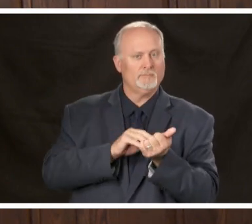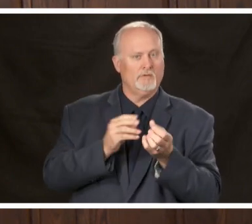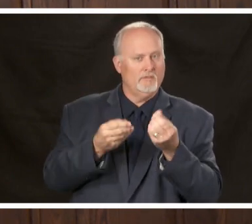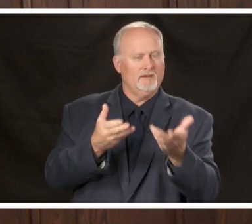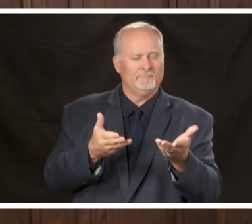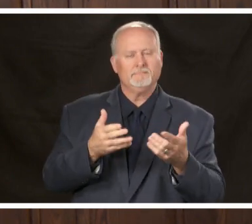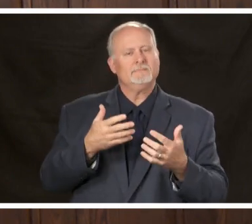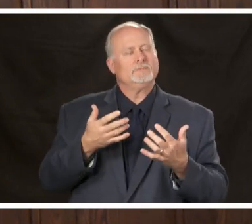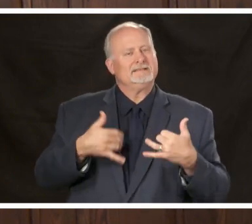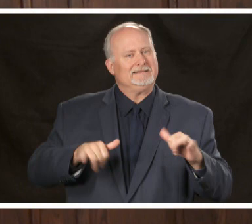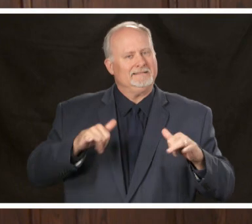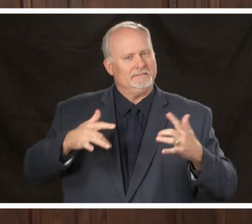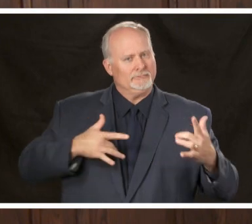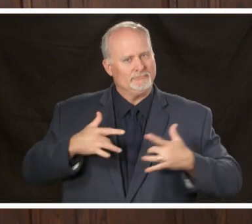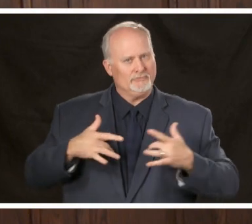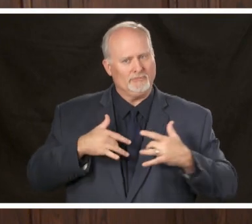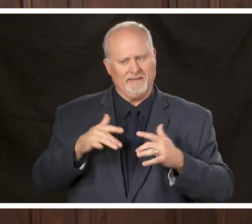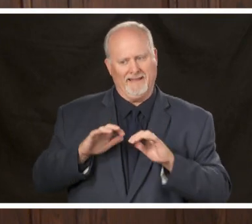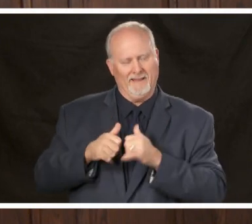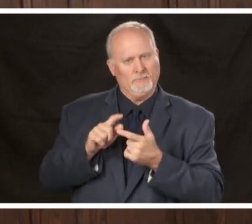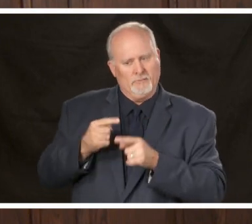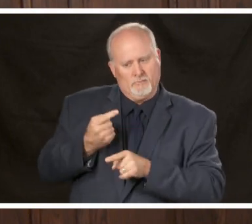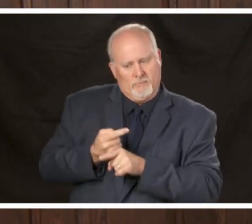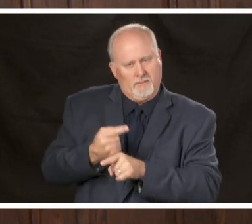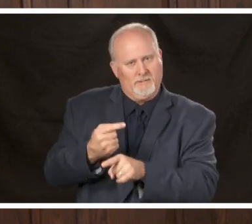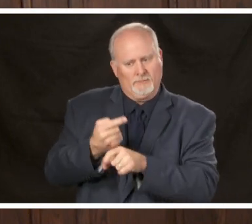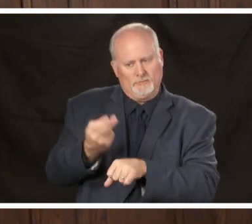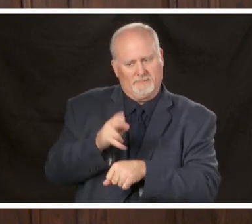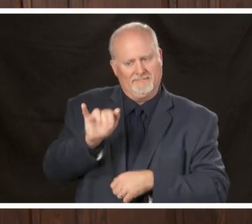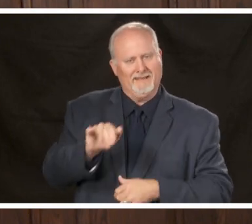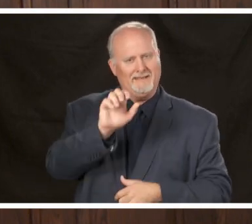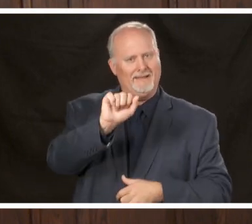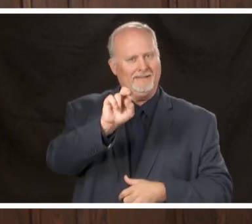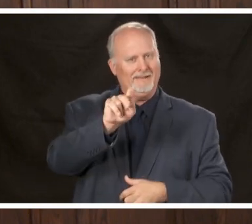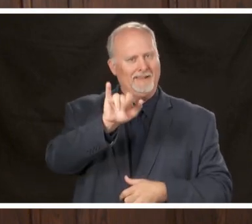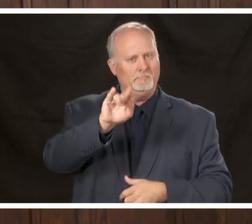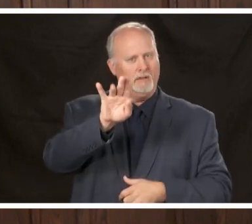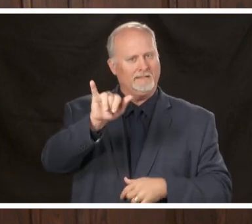have concerns about how to properly use these and we don't want these tests to